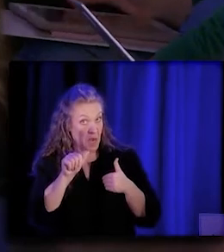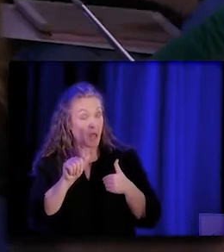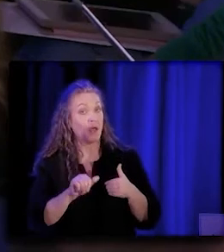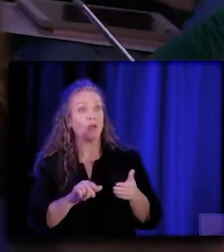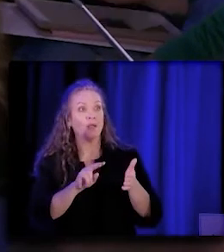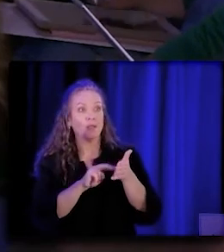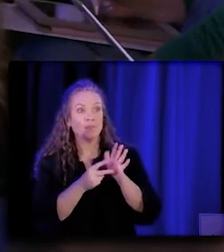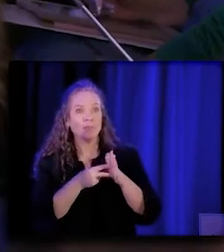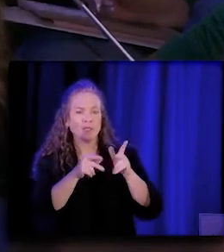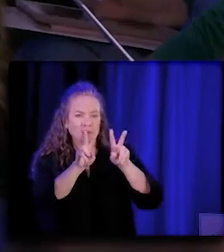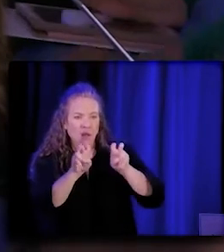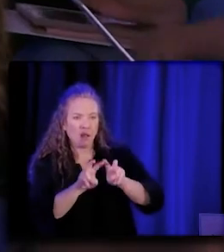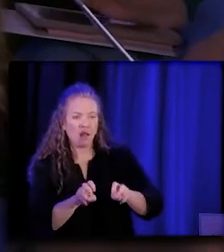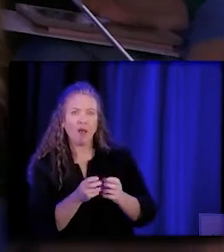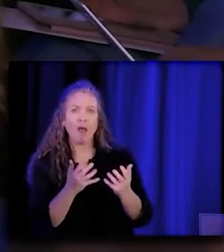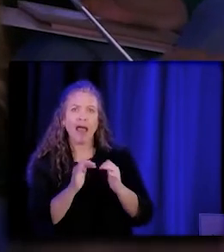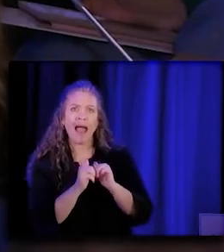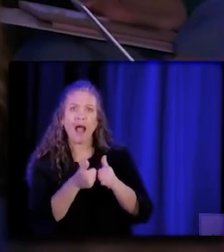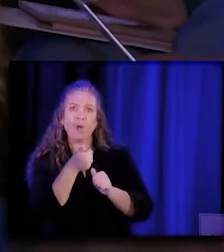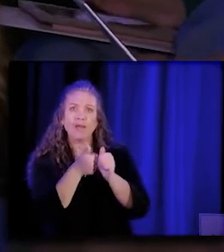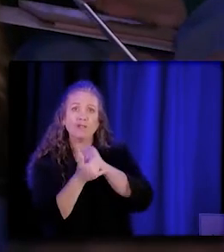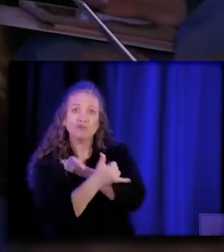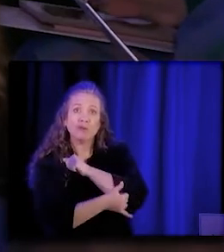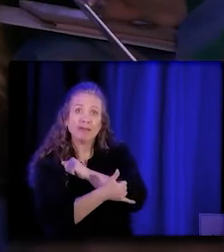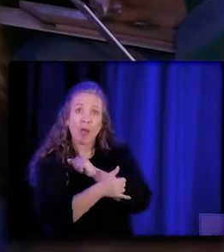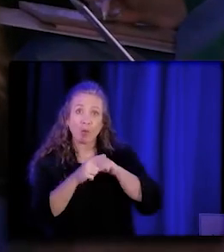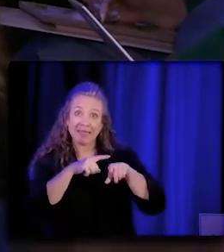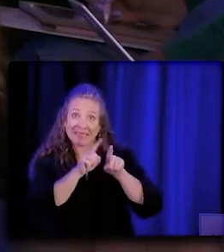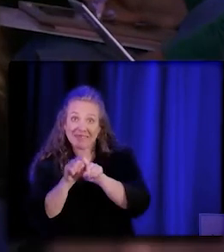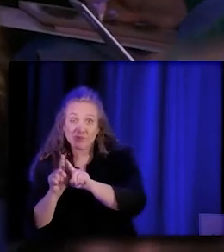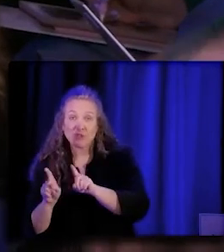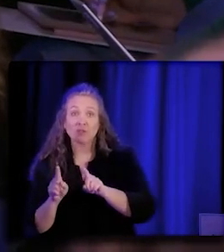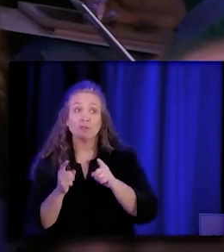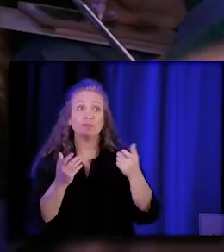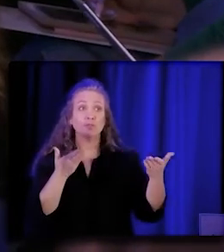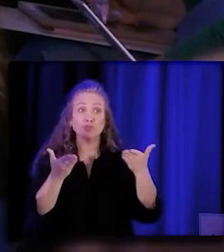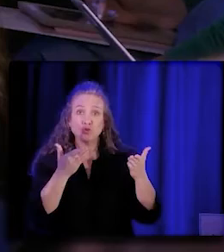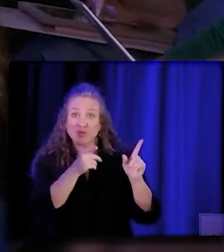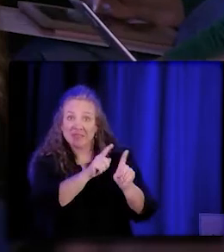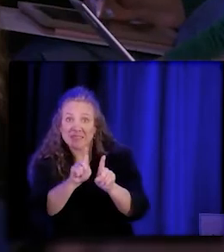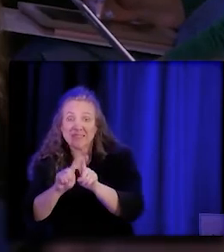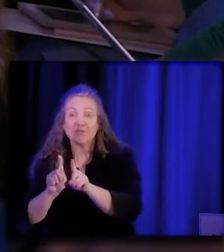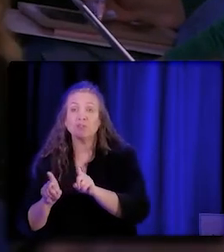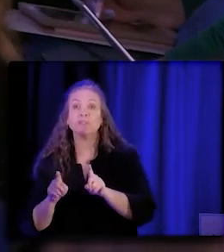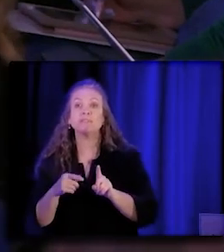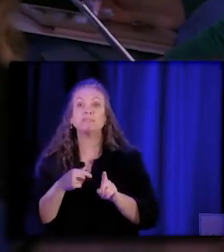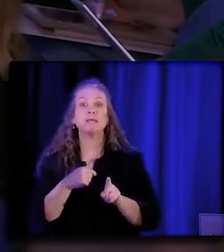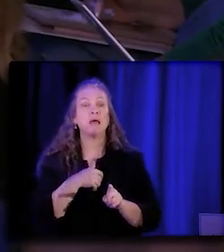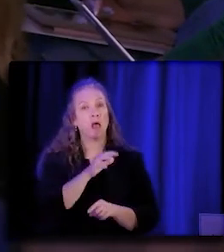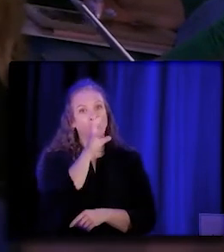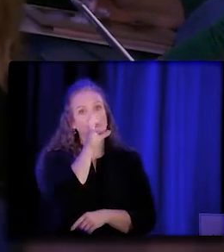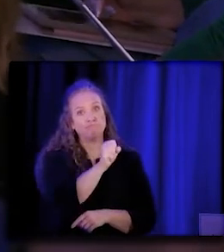or regional differences, service differences? I'm very interested in pregnancy,